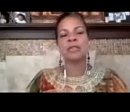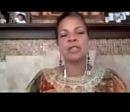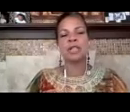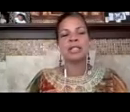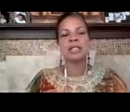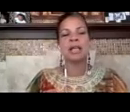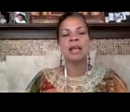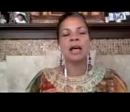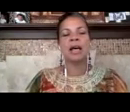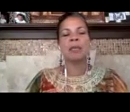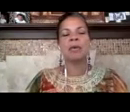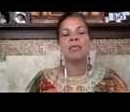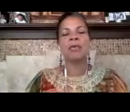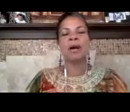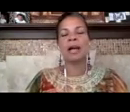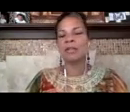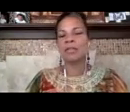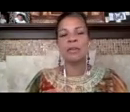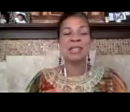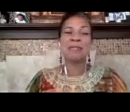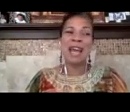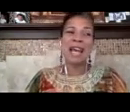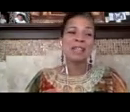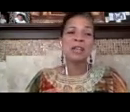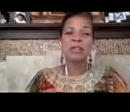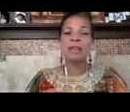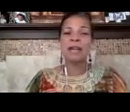justice for other folks and in fact trayvon